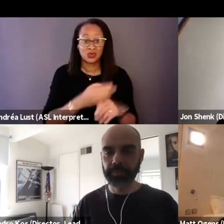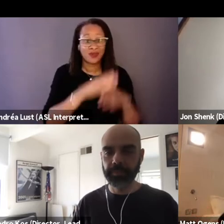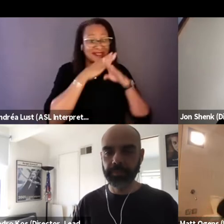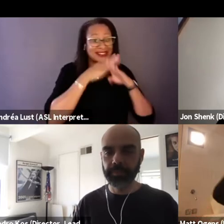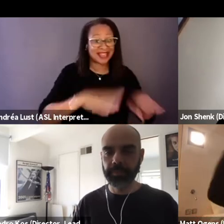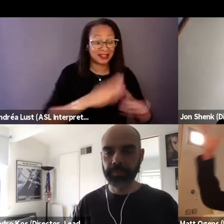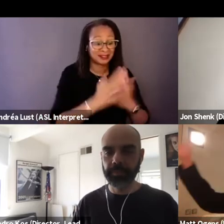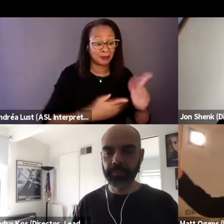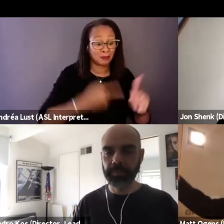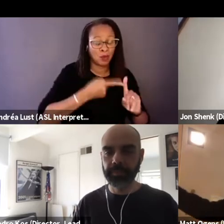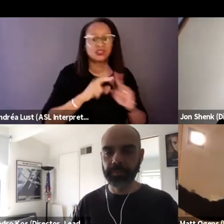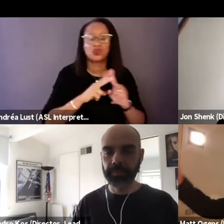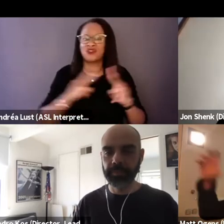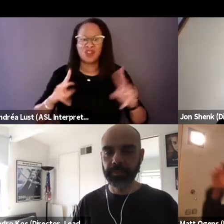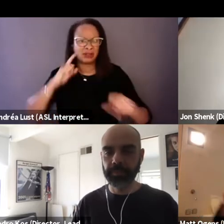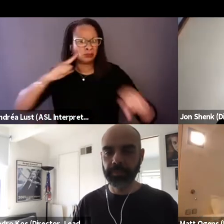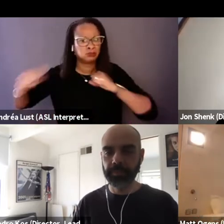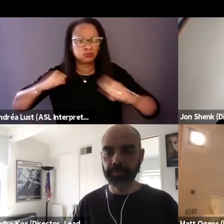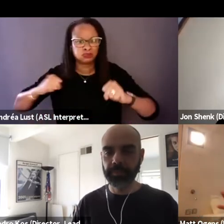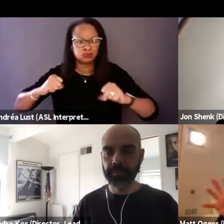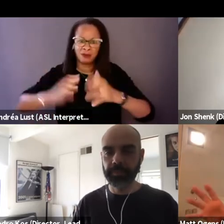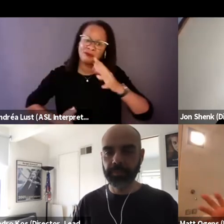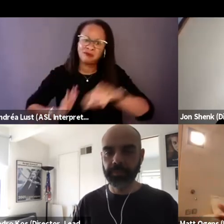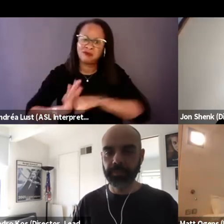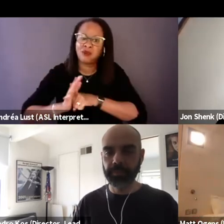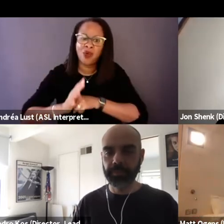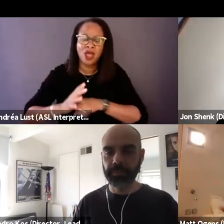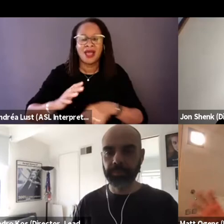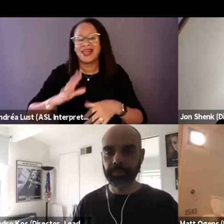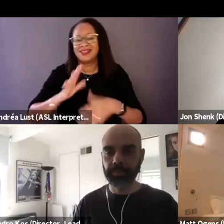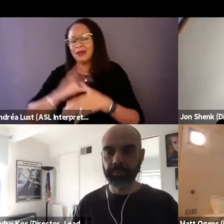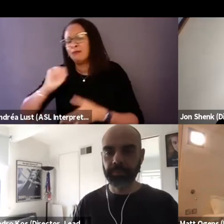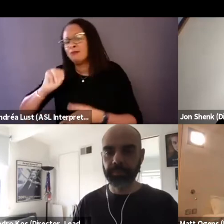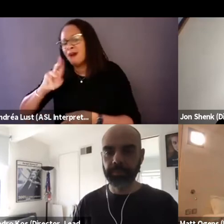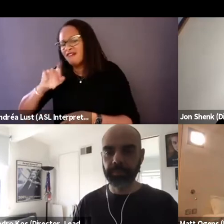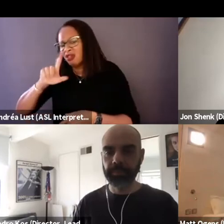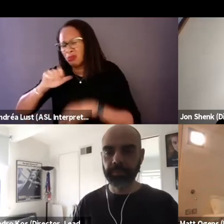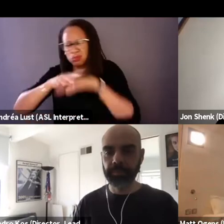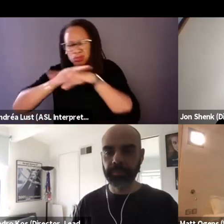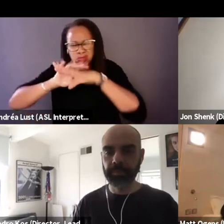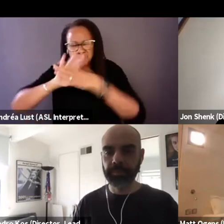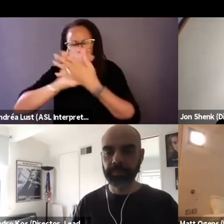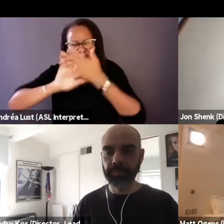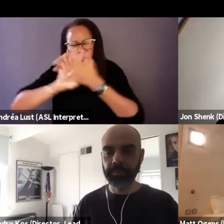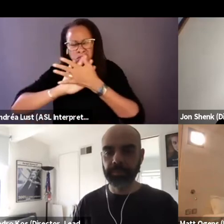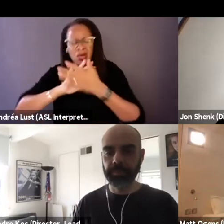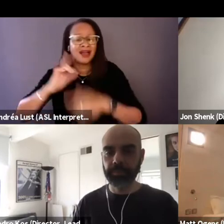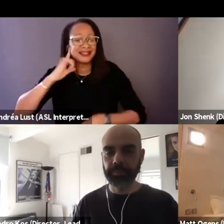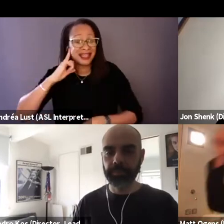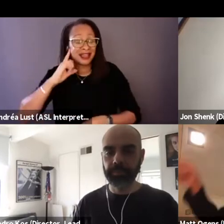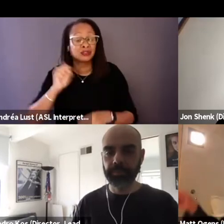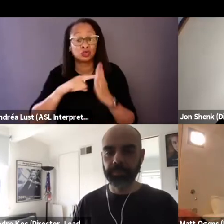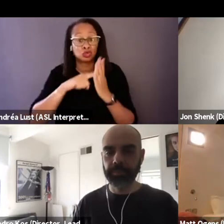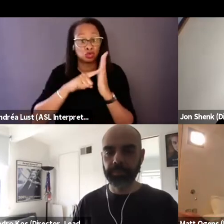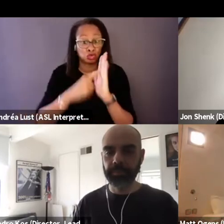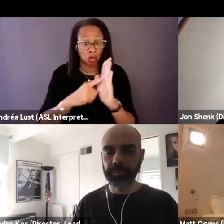to very vibrant, saturated and muffled and distant to show sort of the spectrum of sound.